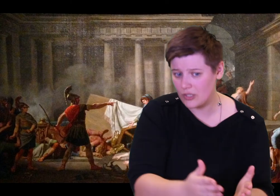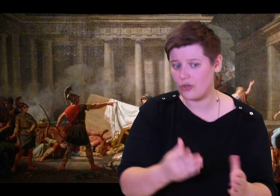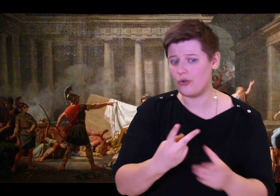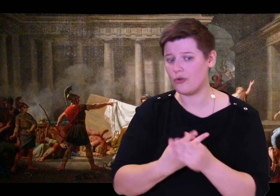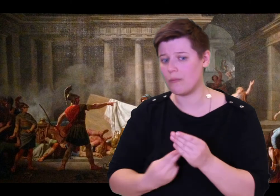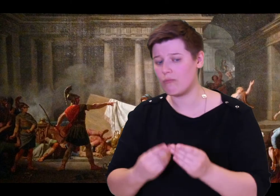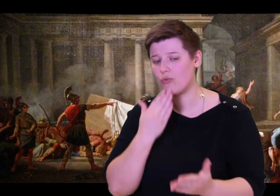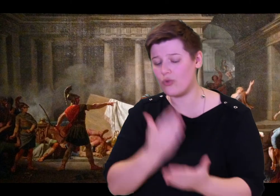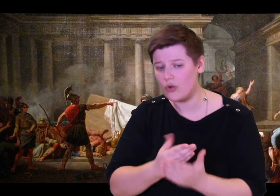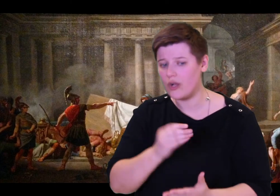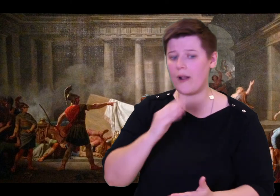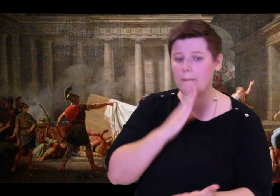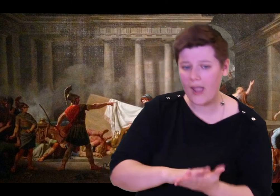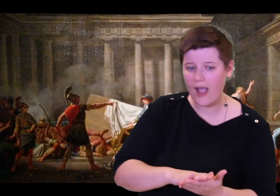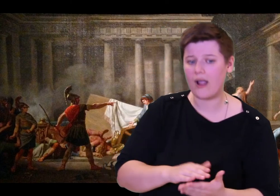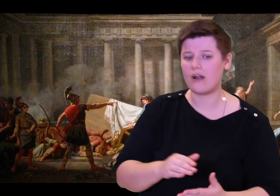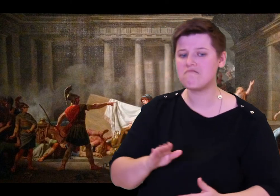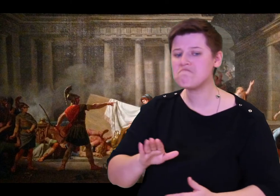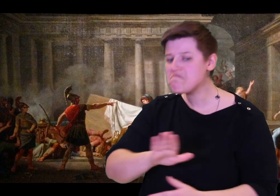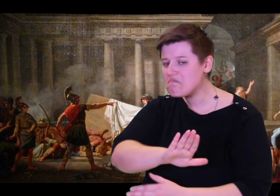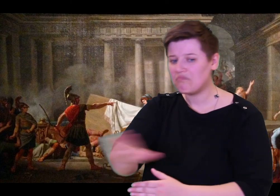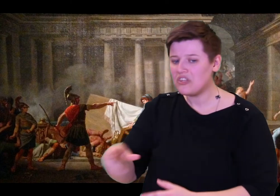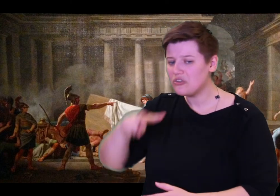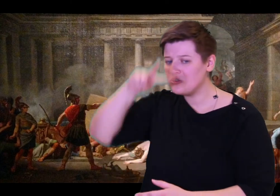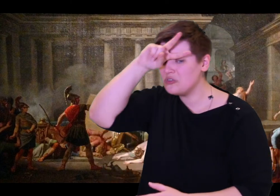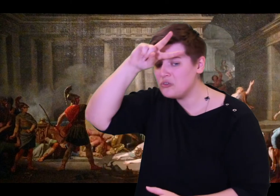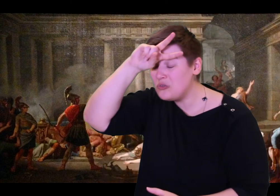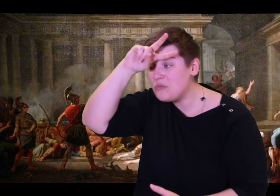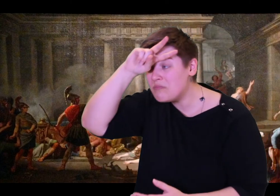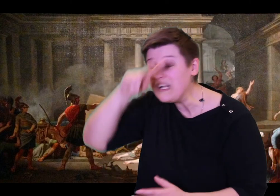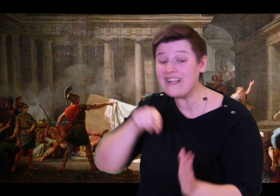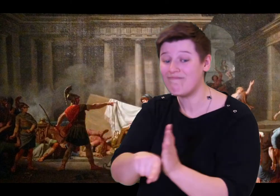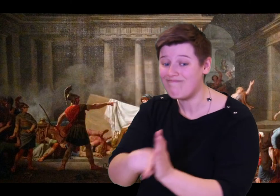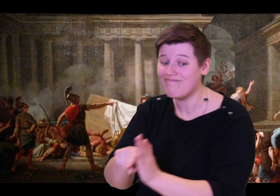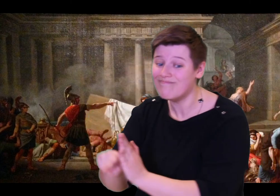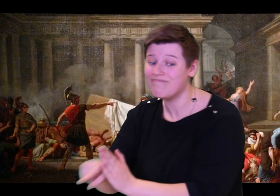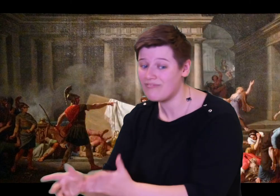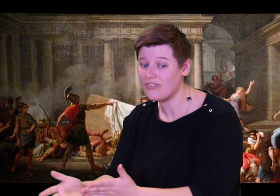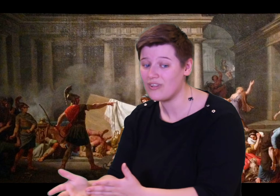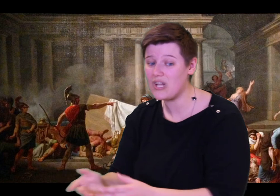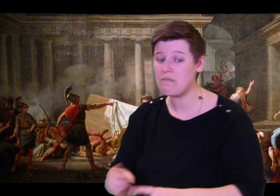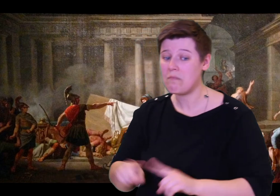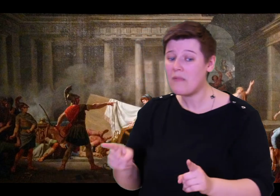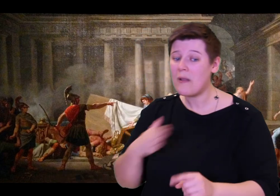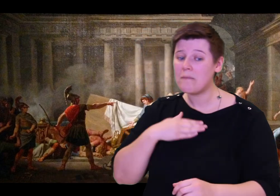Penelope said clearly, "Do not start gloating, as you know my son and I would